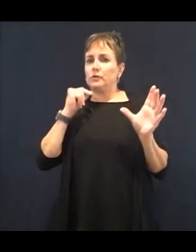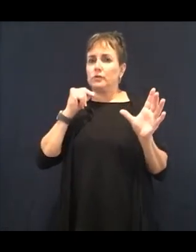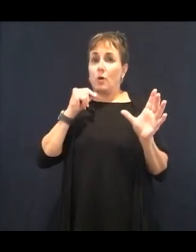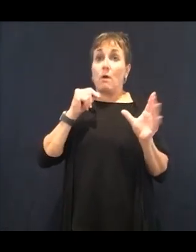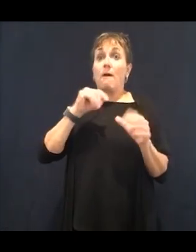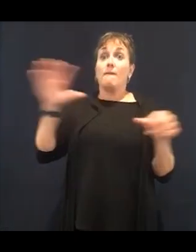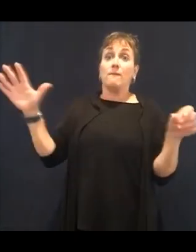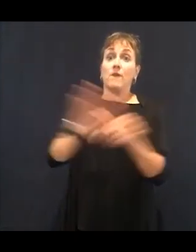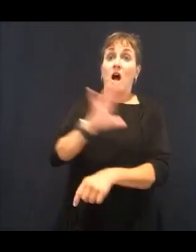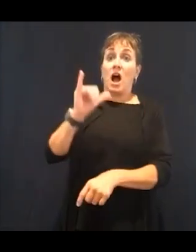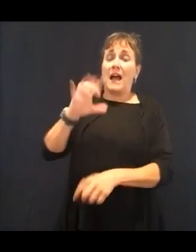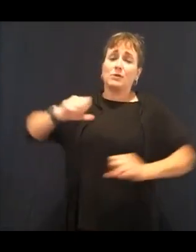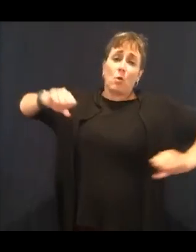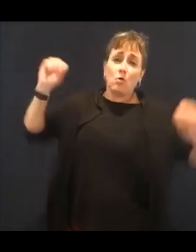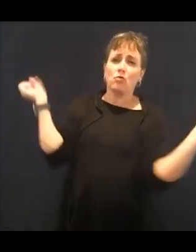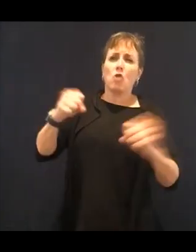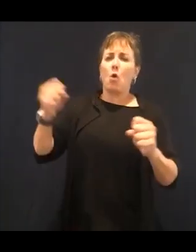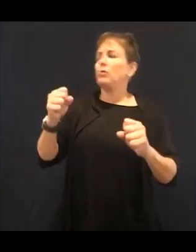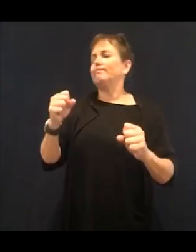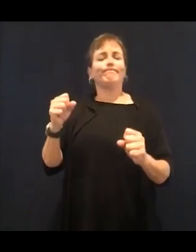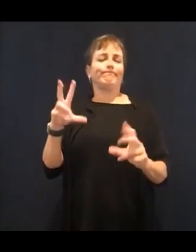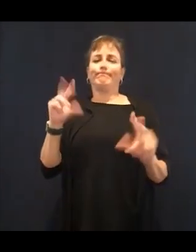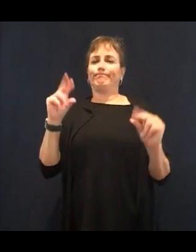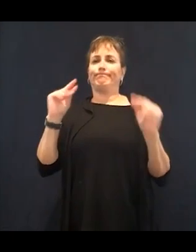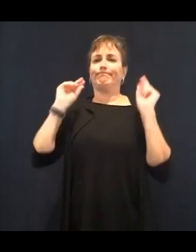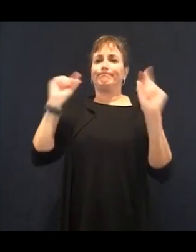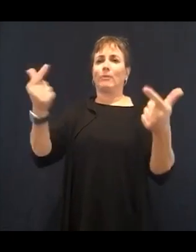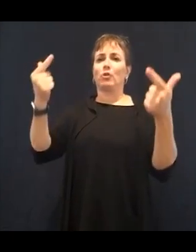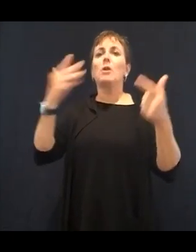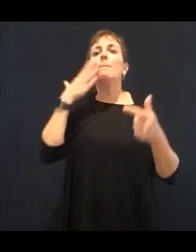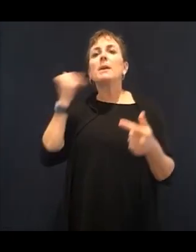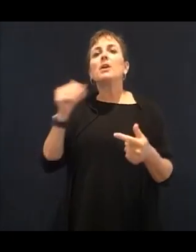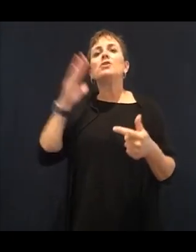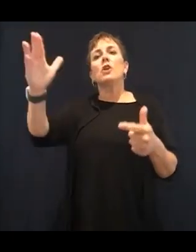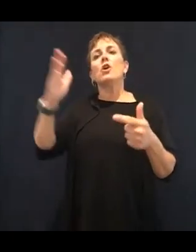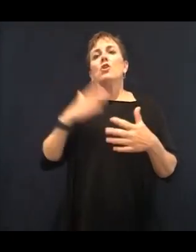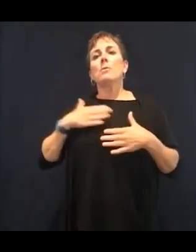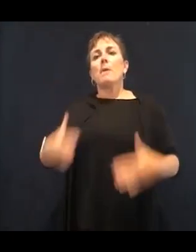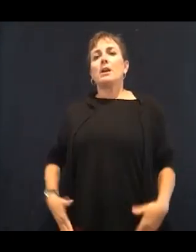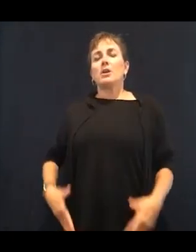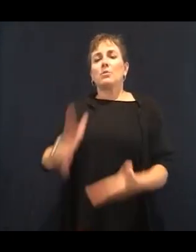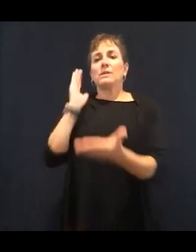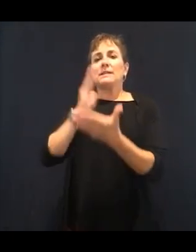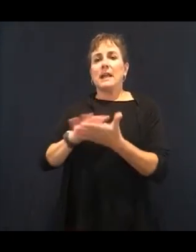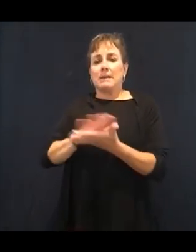to actually try to warm that water. It's too much of a temperature difference to be absorbable